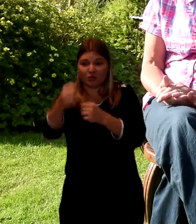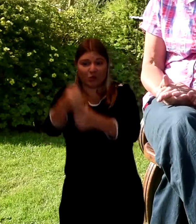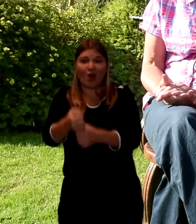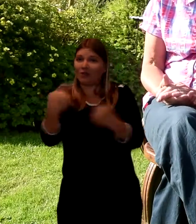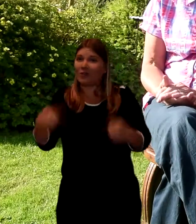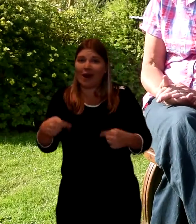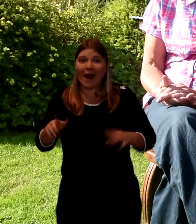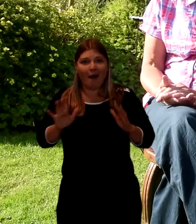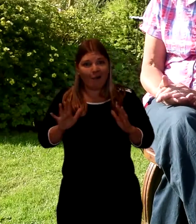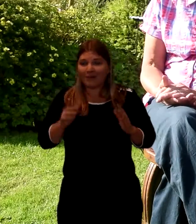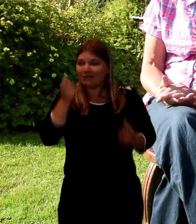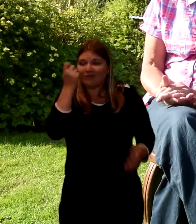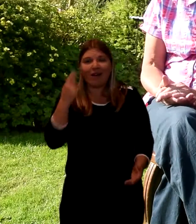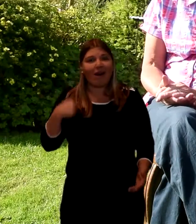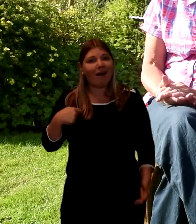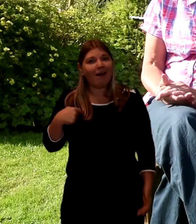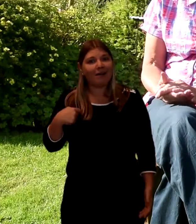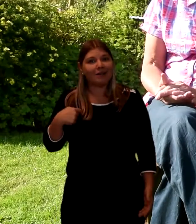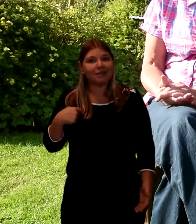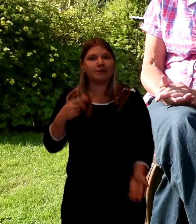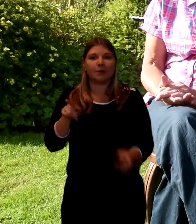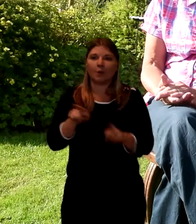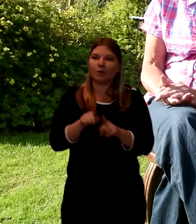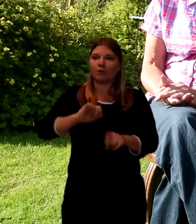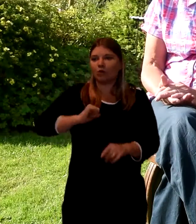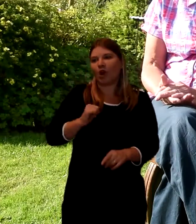But the other tradition that comes on there, very Scottish